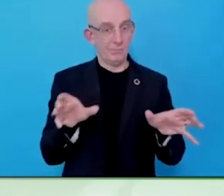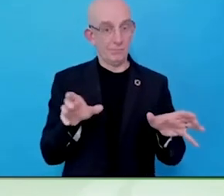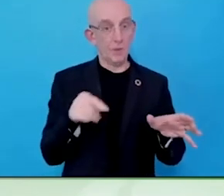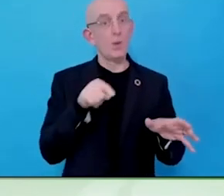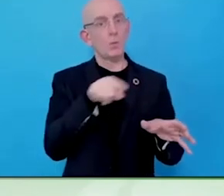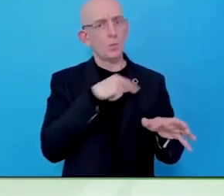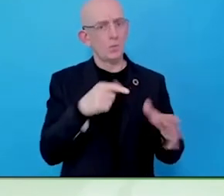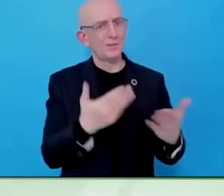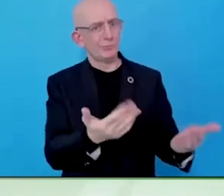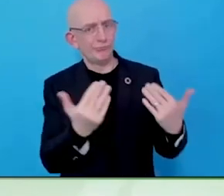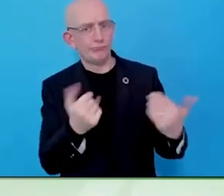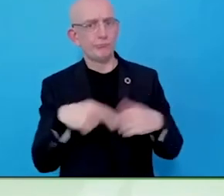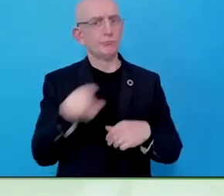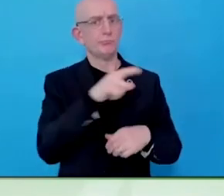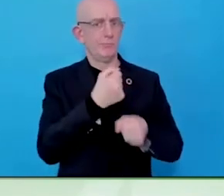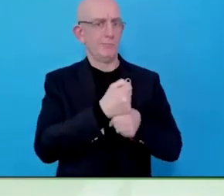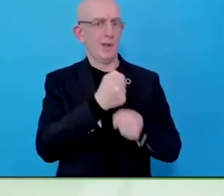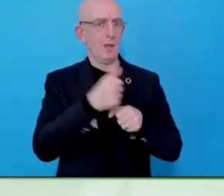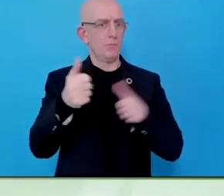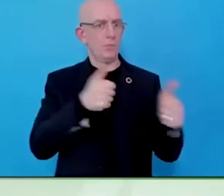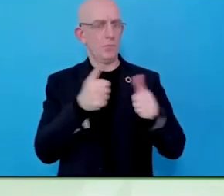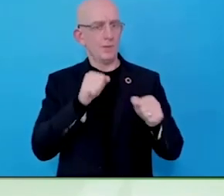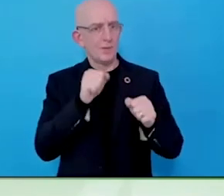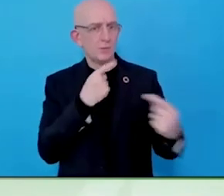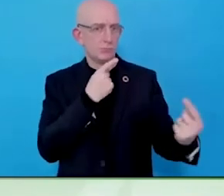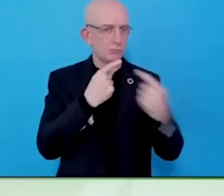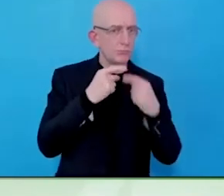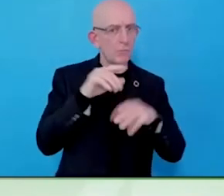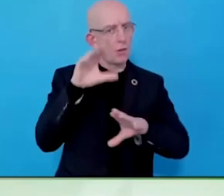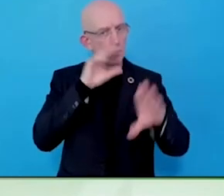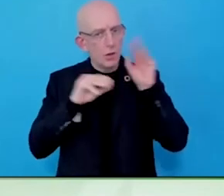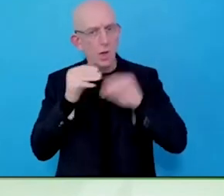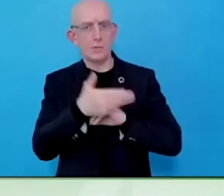going to help the jobseekers to work in that universe?